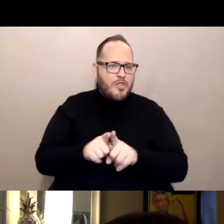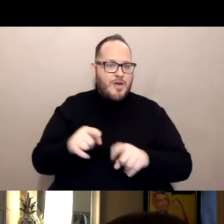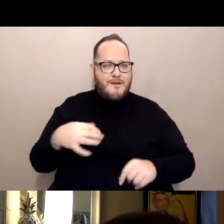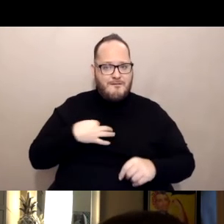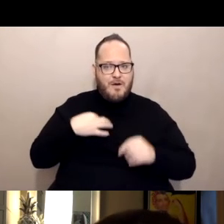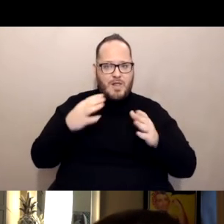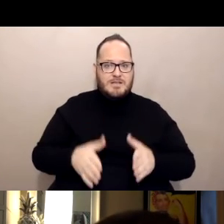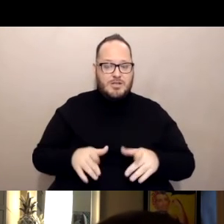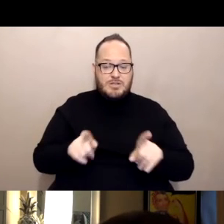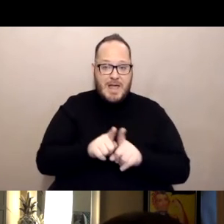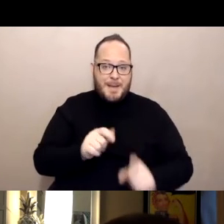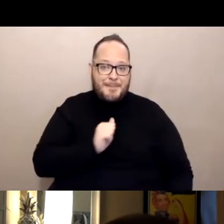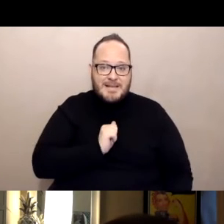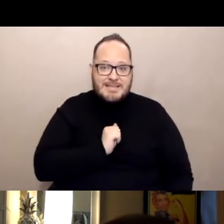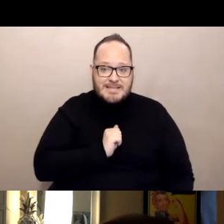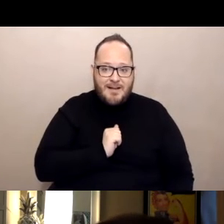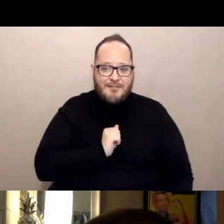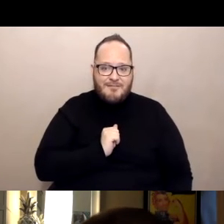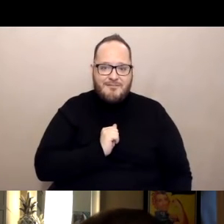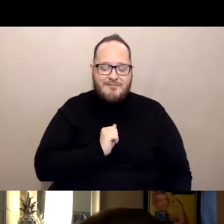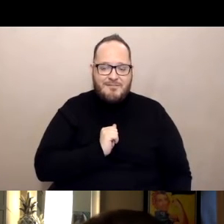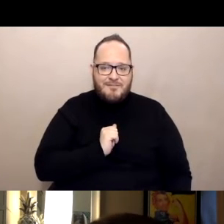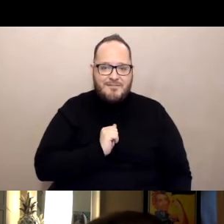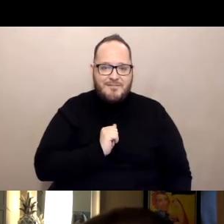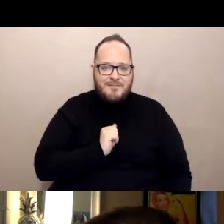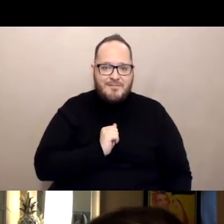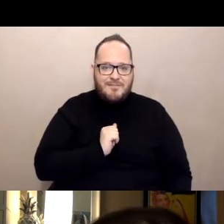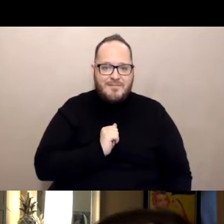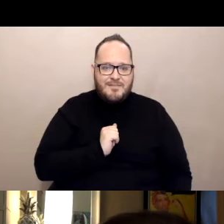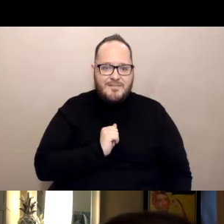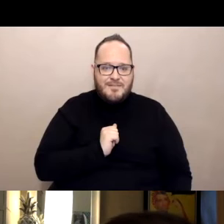Looking up appointments on my turn.